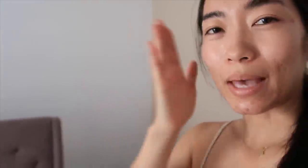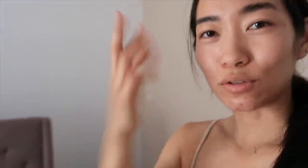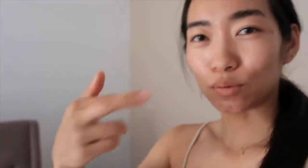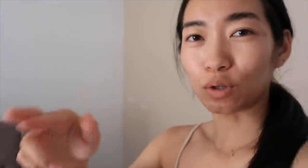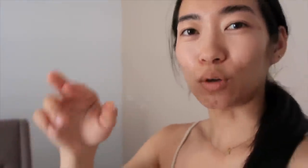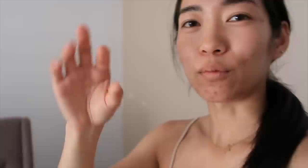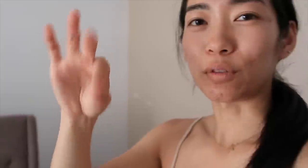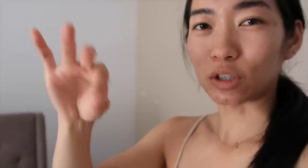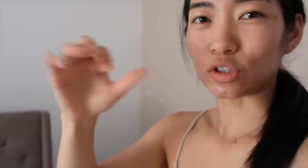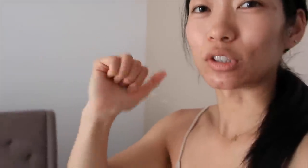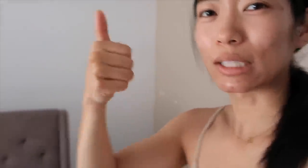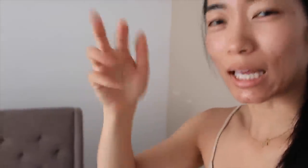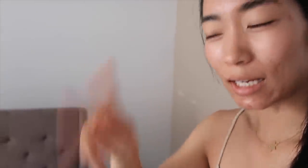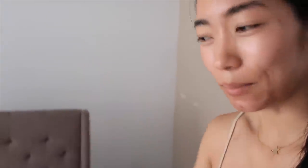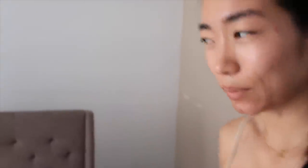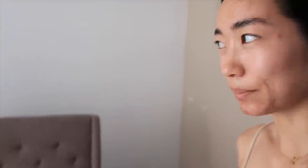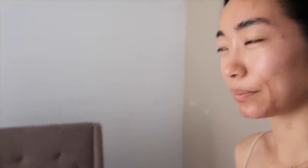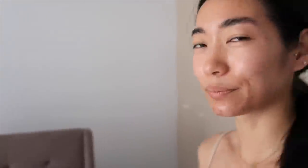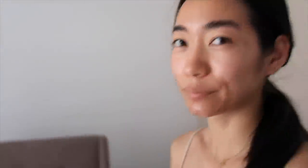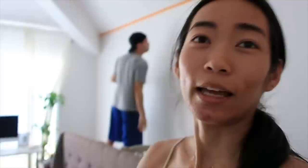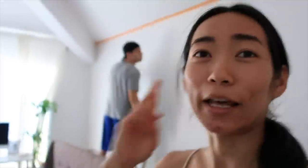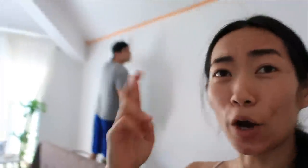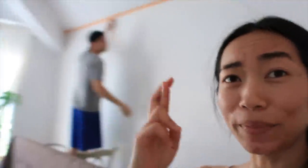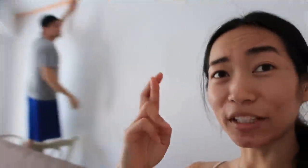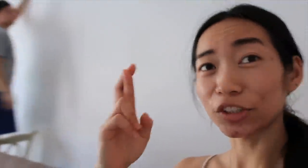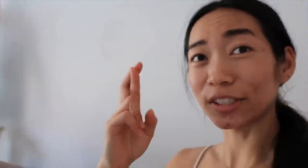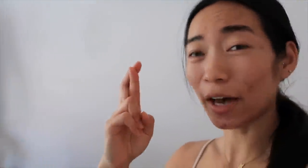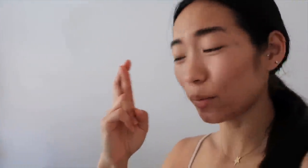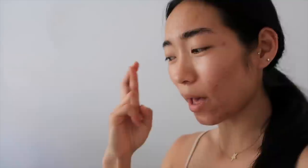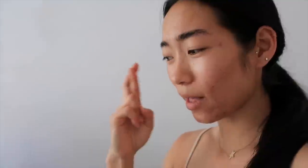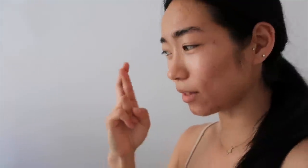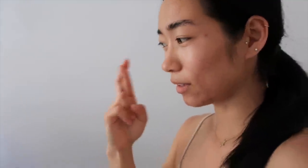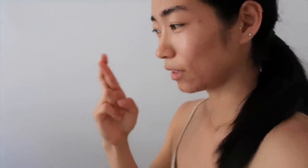bedroom furniture set up I hope it turns out well